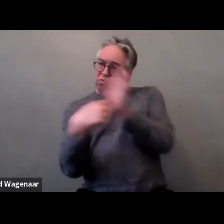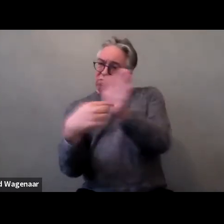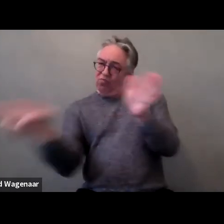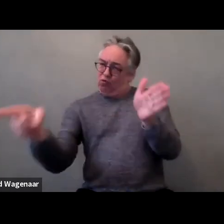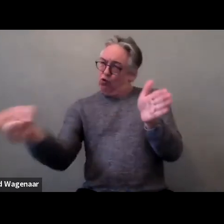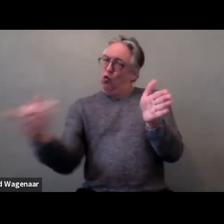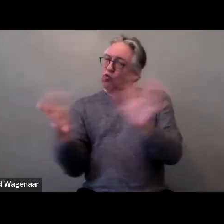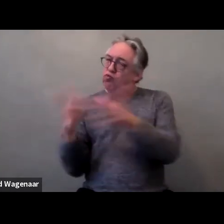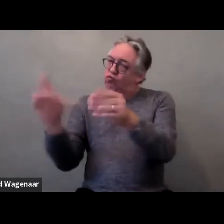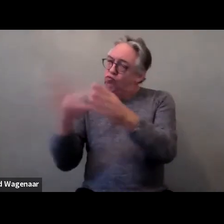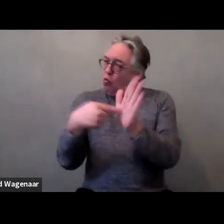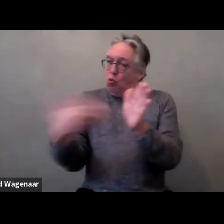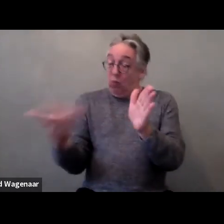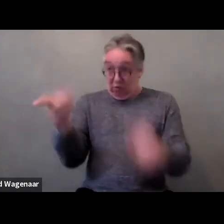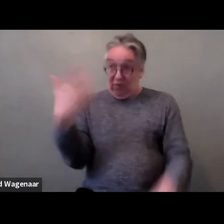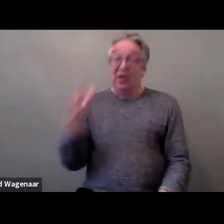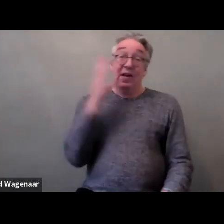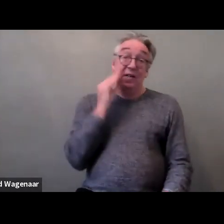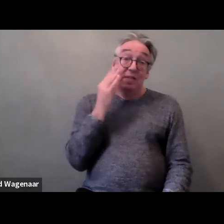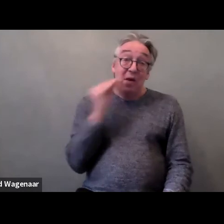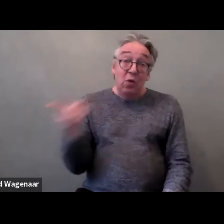And have you had any of these experiences.